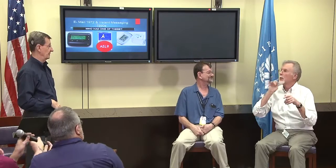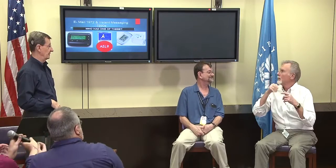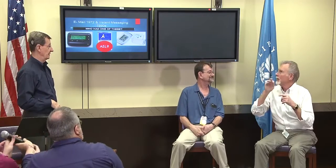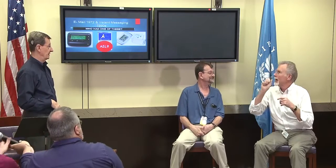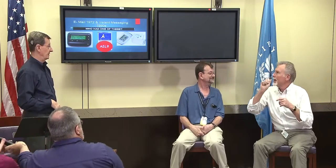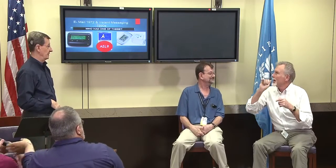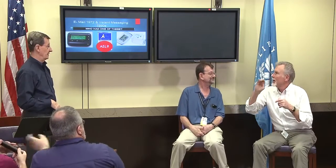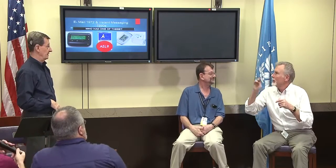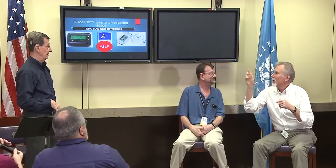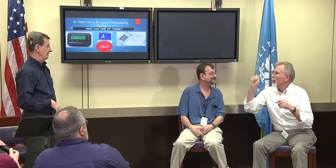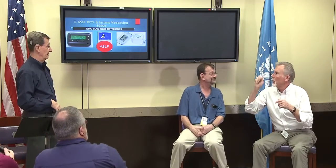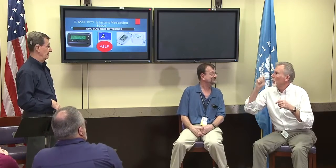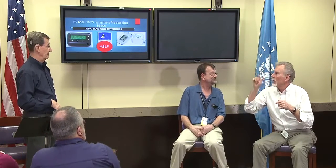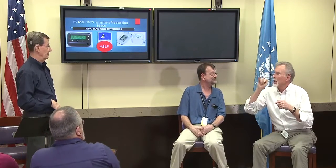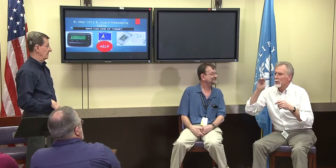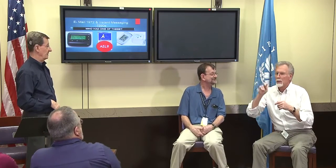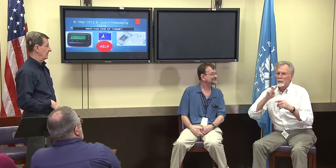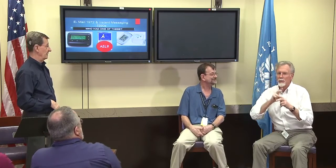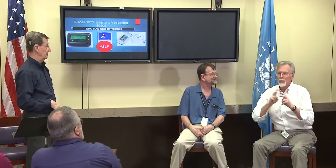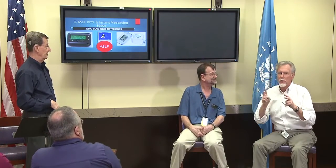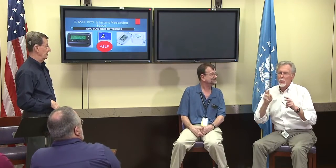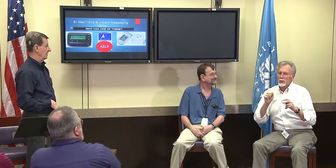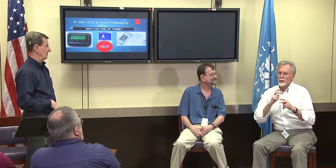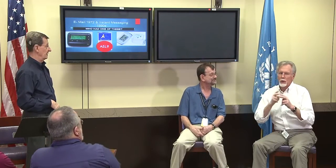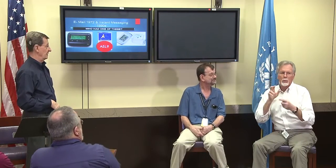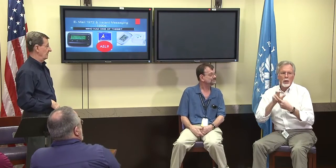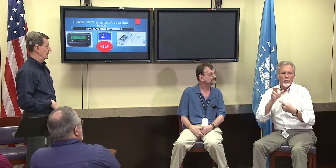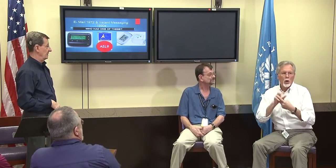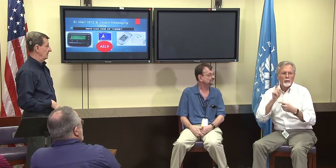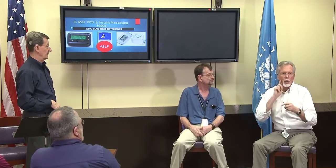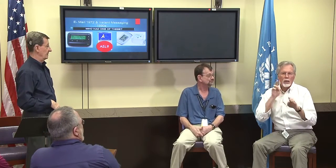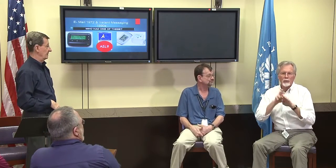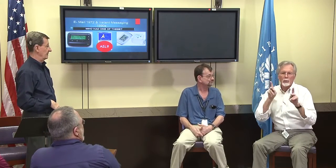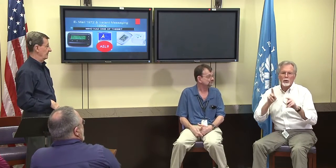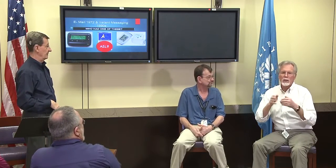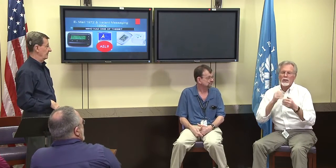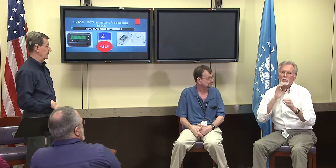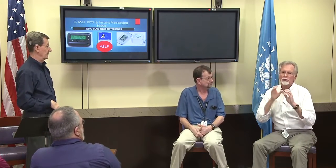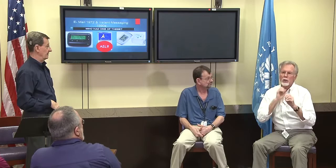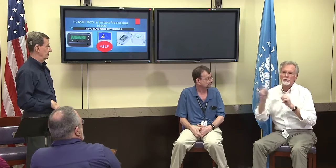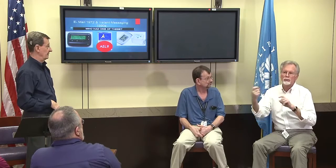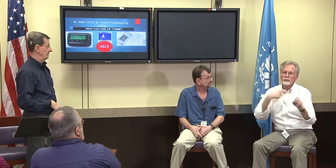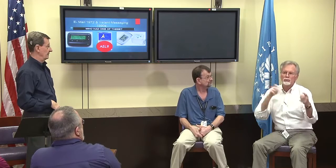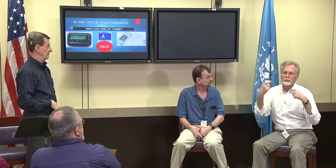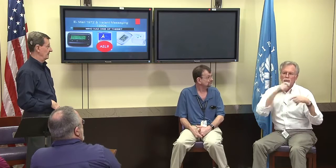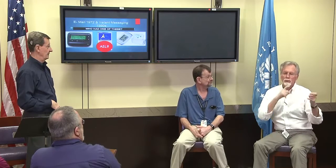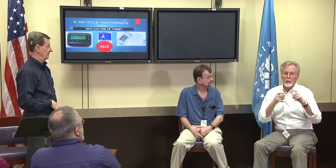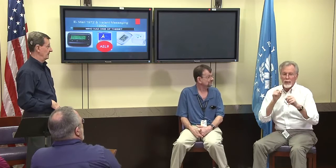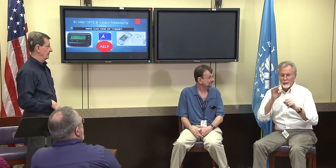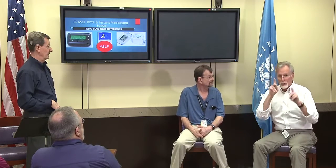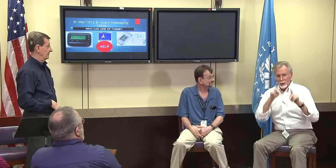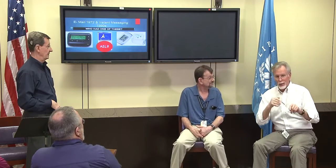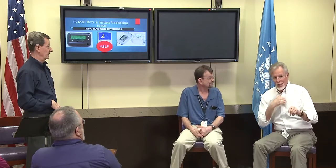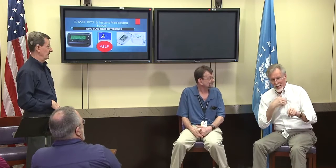Fred Pickering: As far as AIM and AOL AIM, it was very popular for a lot of deaf people; it was very easy communication.